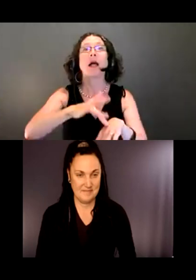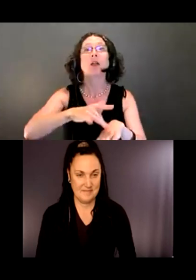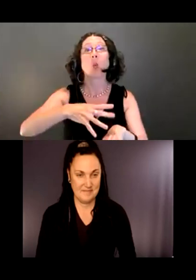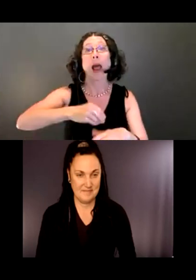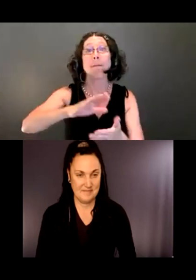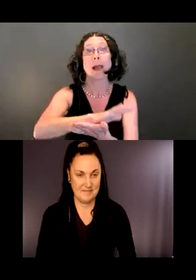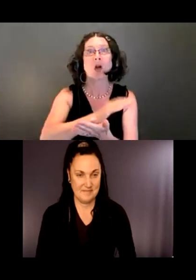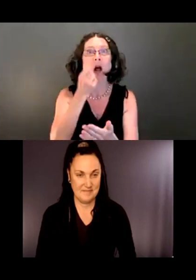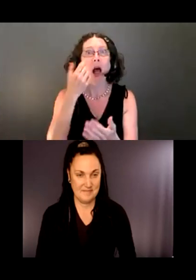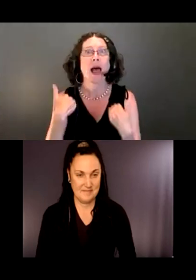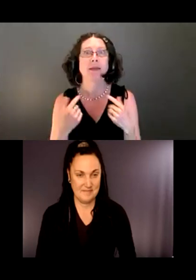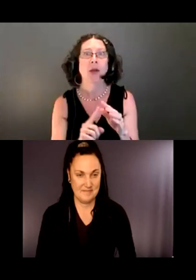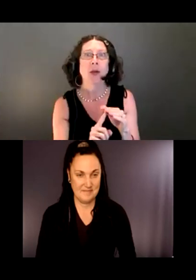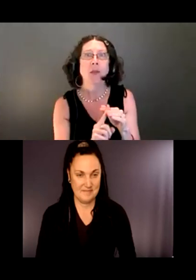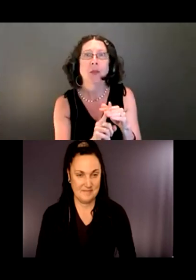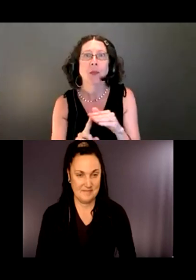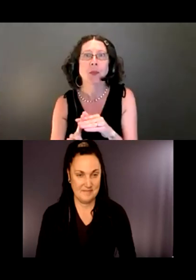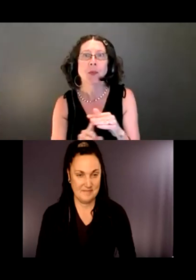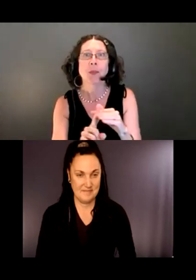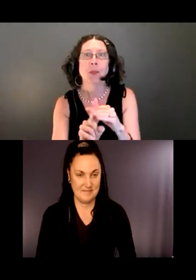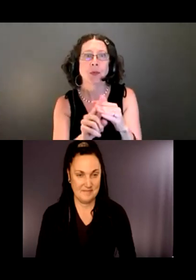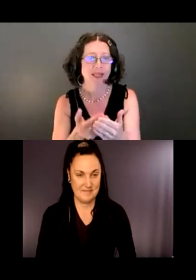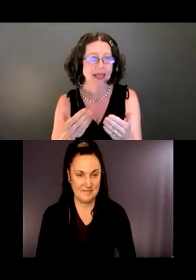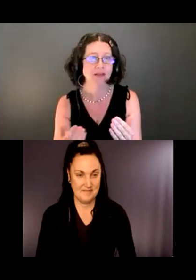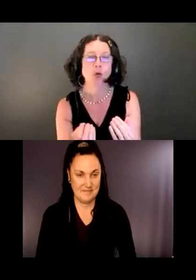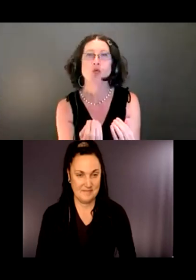Then behind it is a gravel trail, grass, and trees.